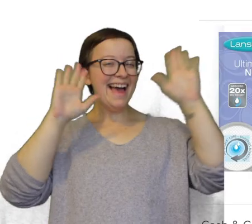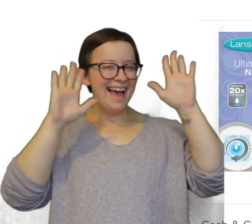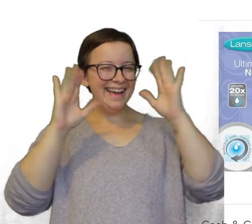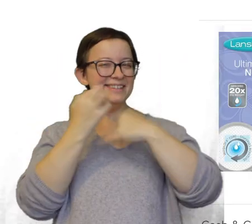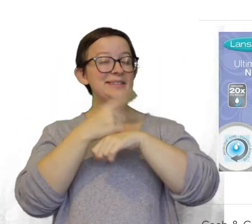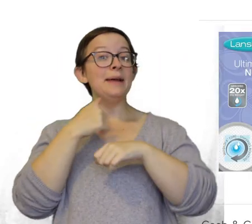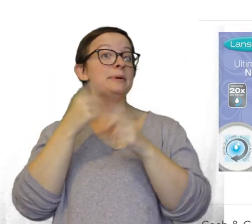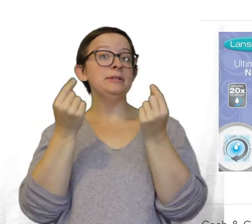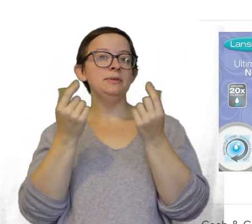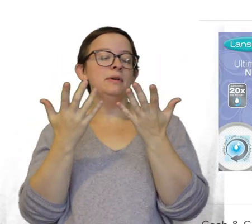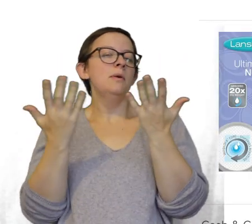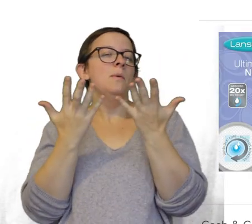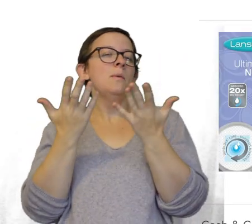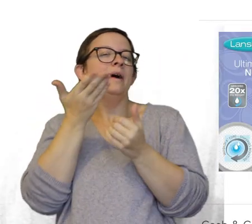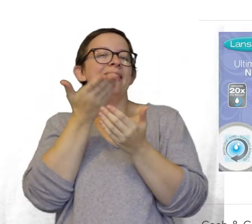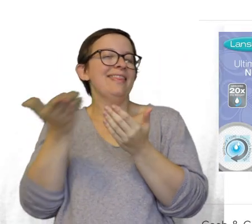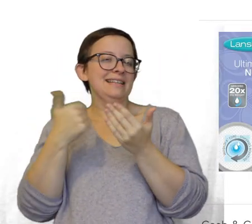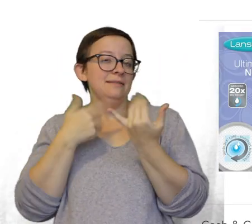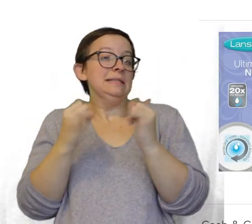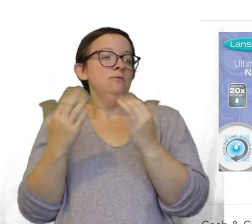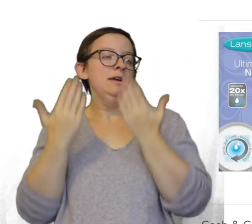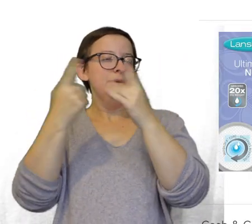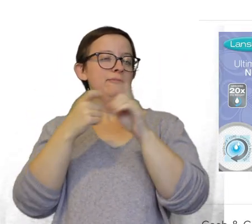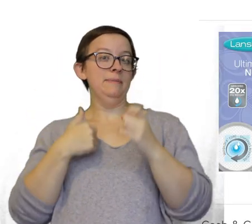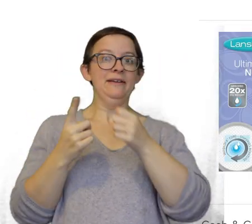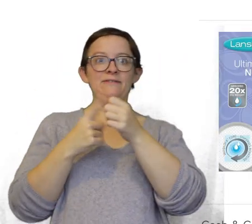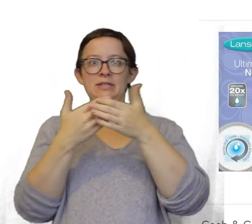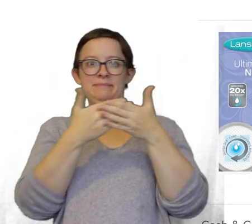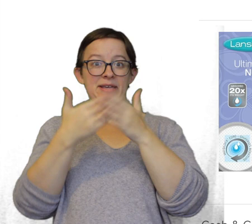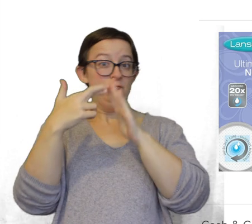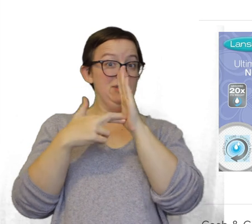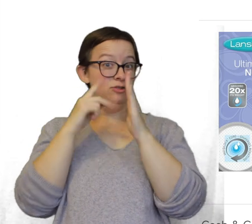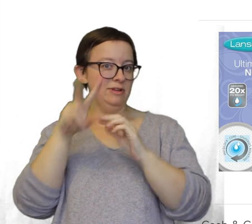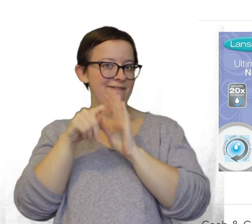Okay so today I'm gonna be doing a "What Items Do I still Recommend From My First Baby Registry" video.